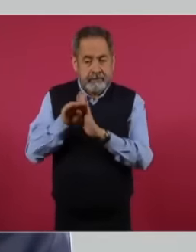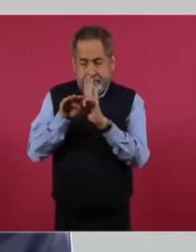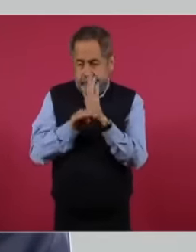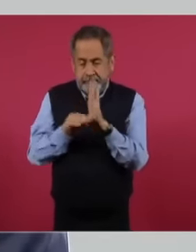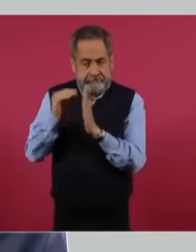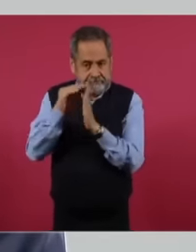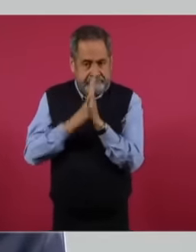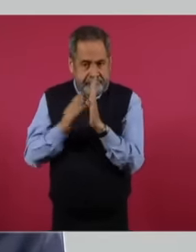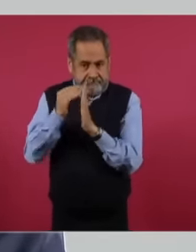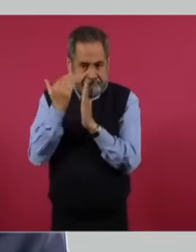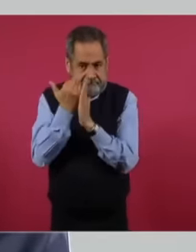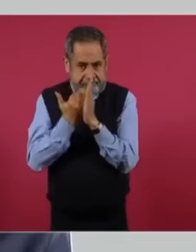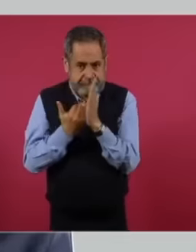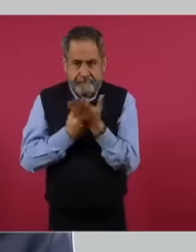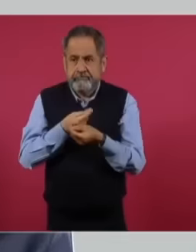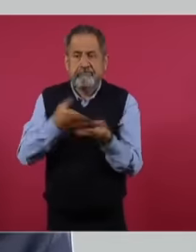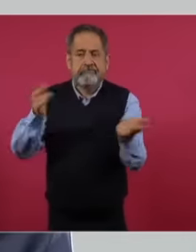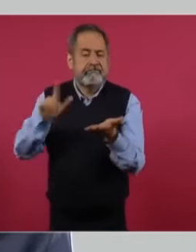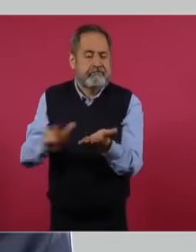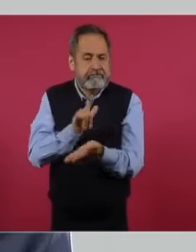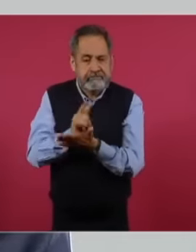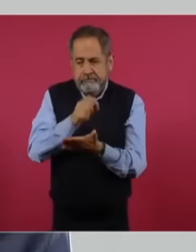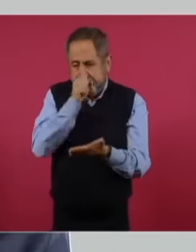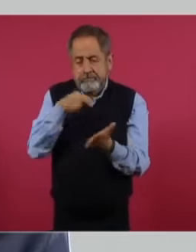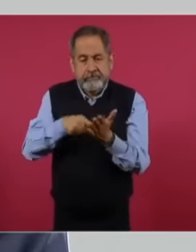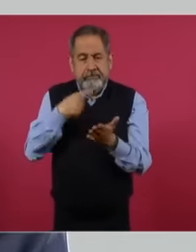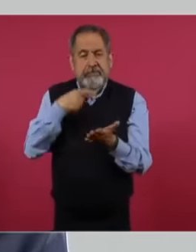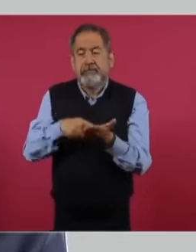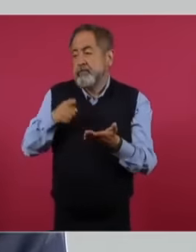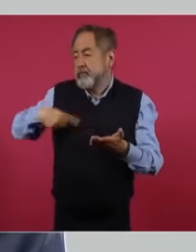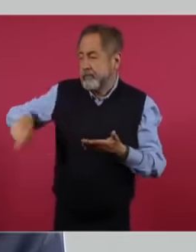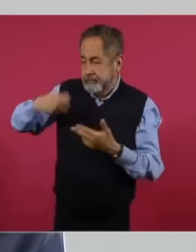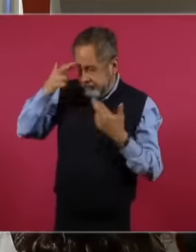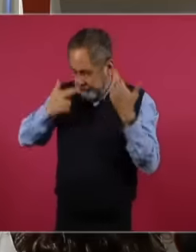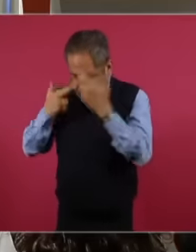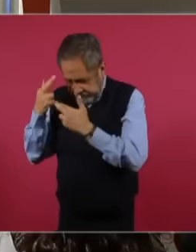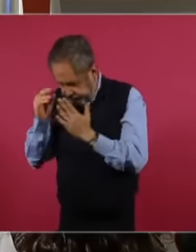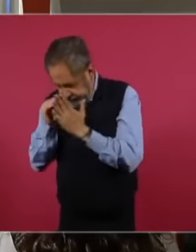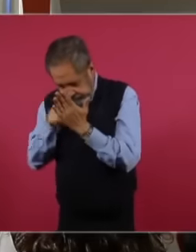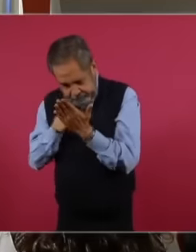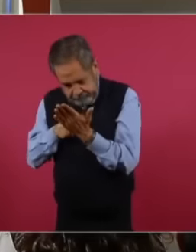required by law and reviewed by our technical staff so that companies